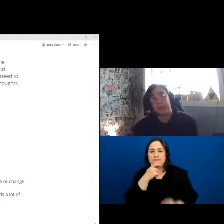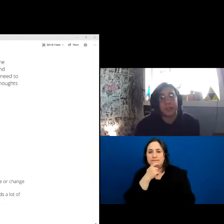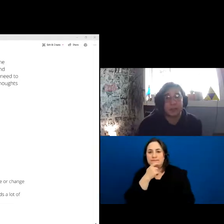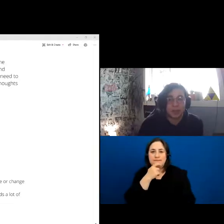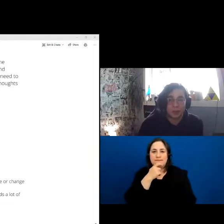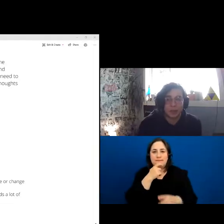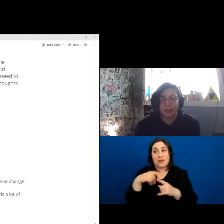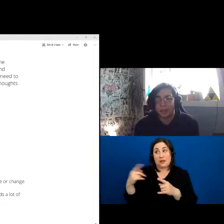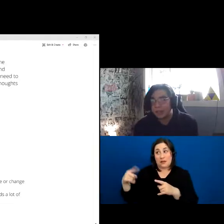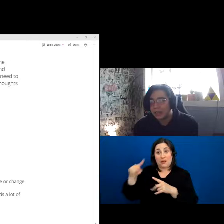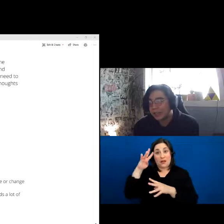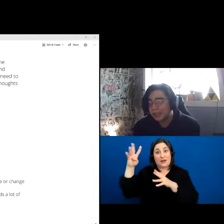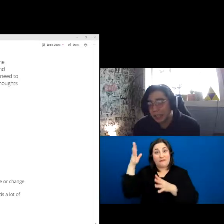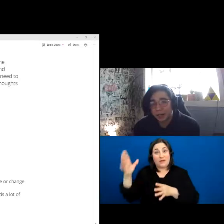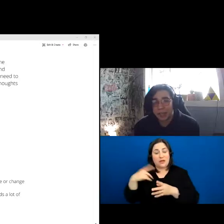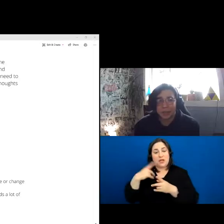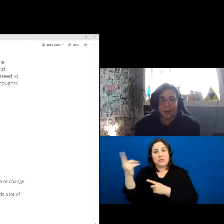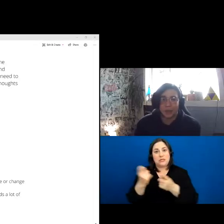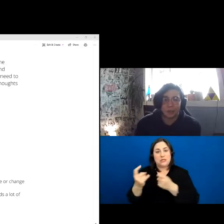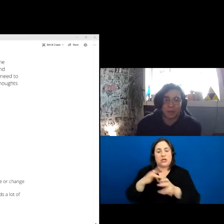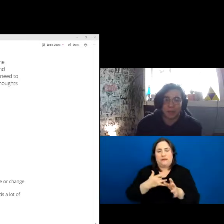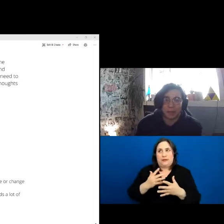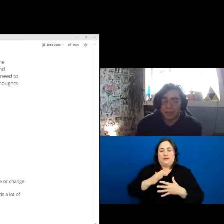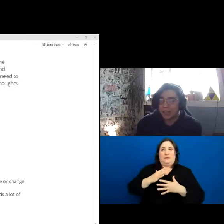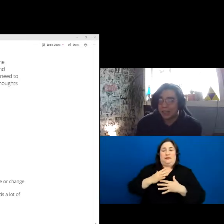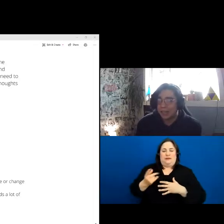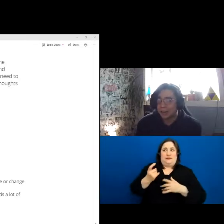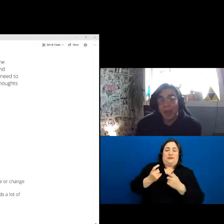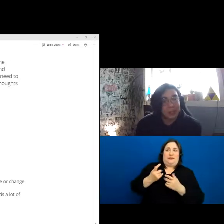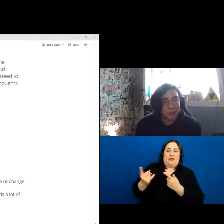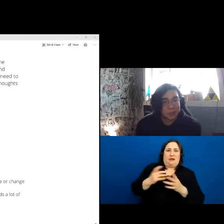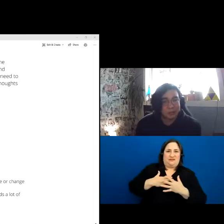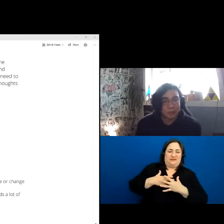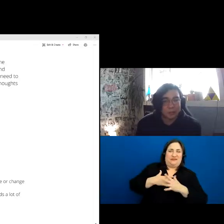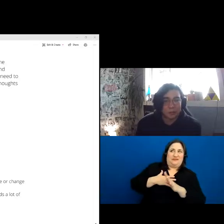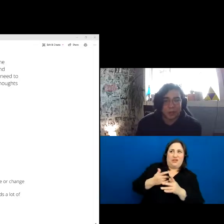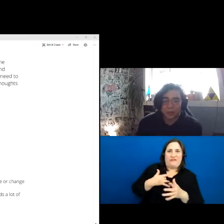questions you can feel interrogated, you can feel kind of badgered for information.